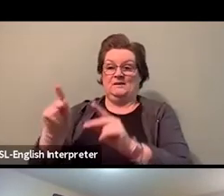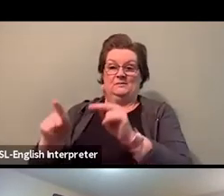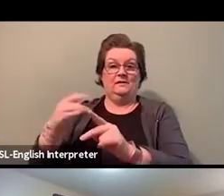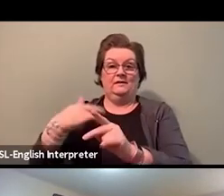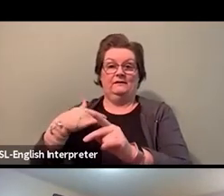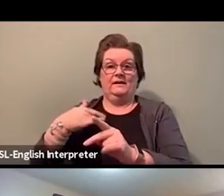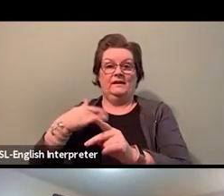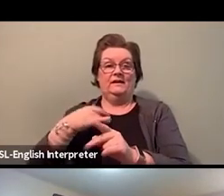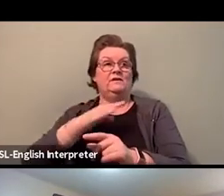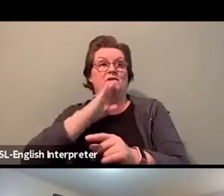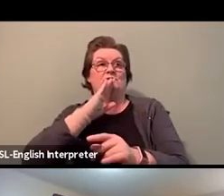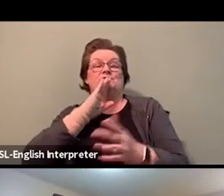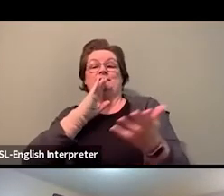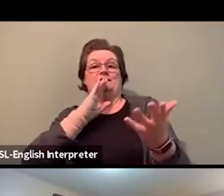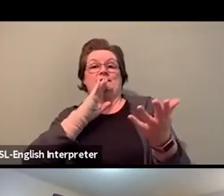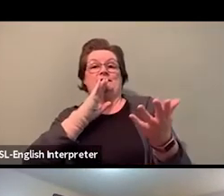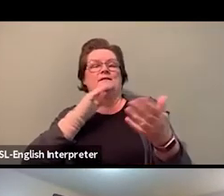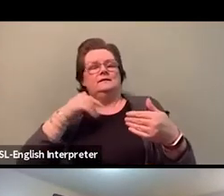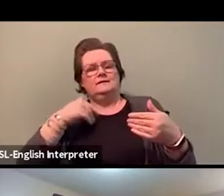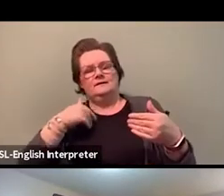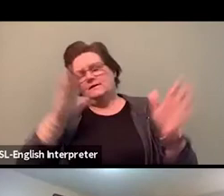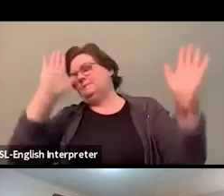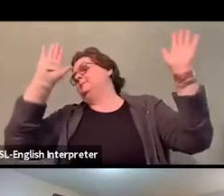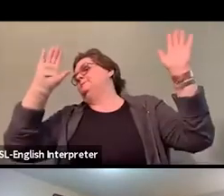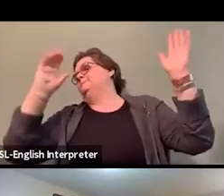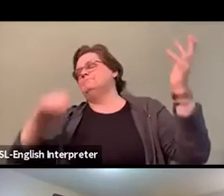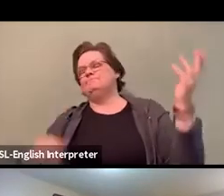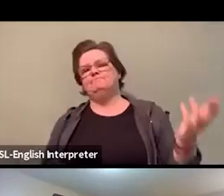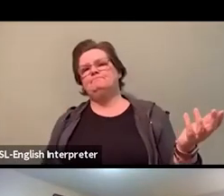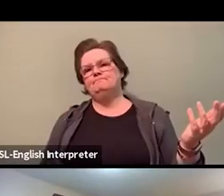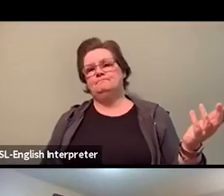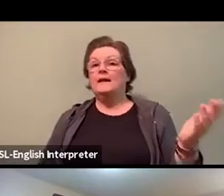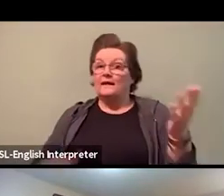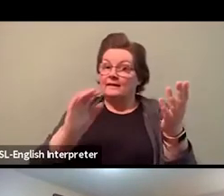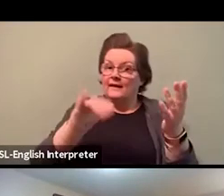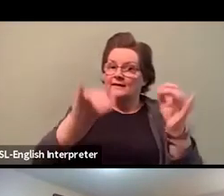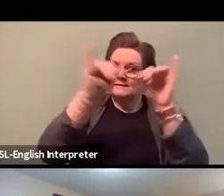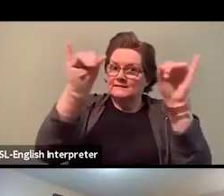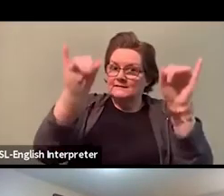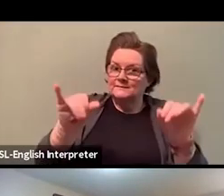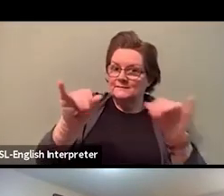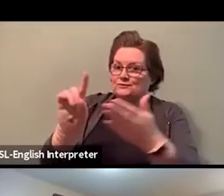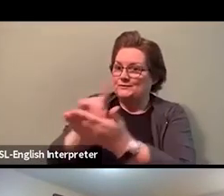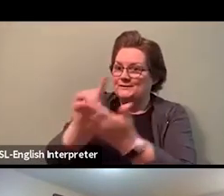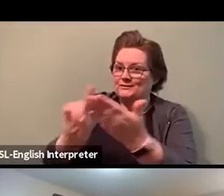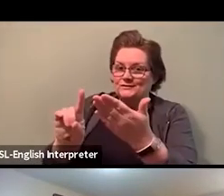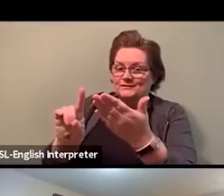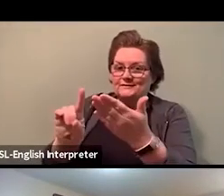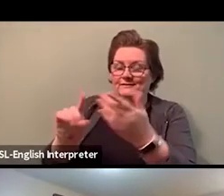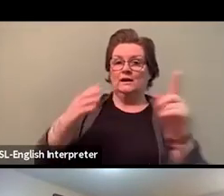because remember that's how systemic discrimination works. That's how white supremacy wins.